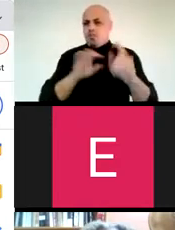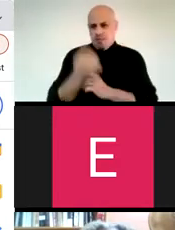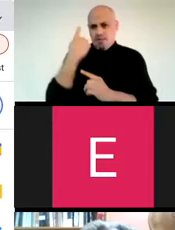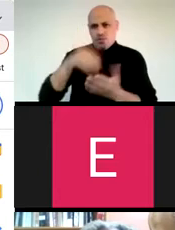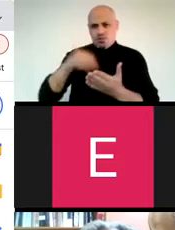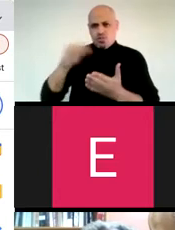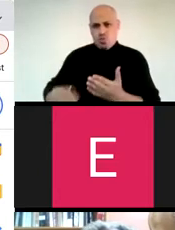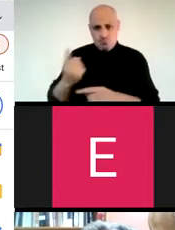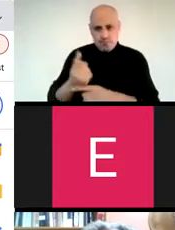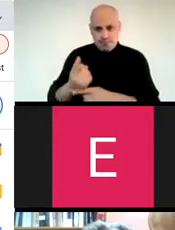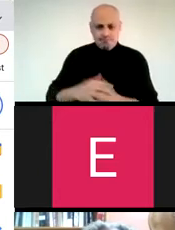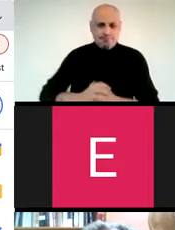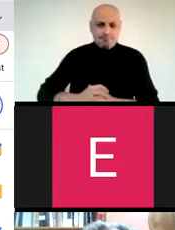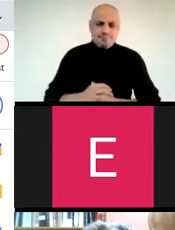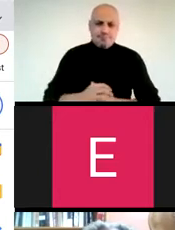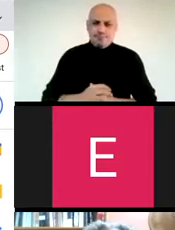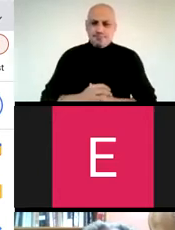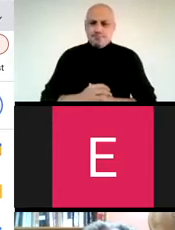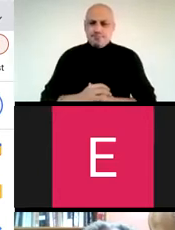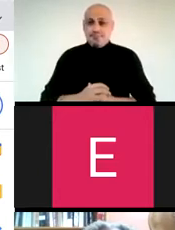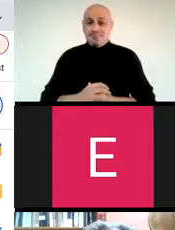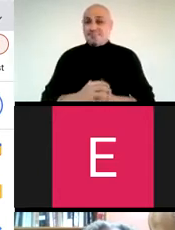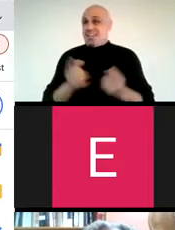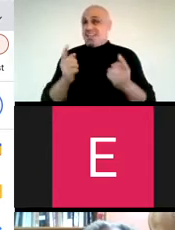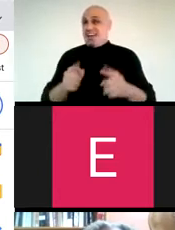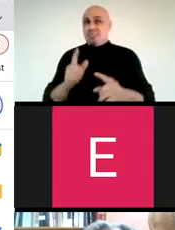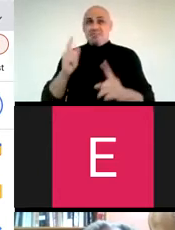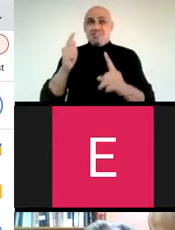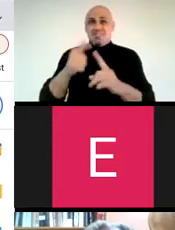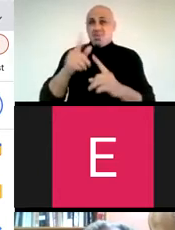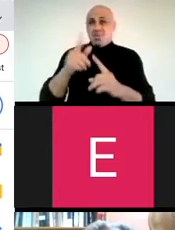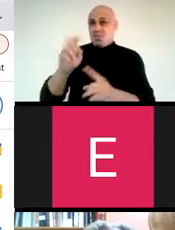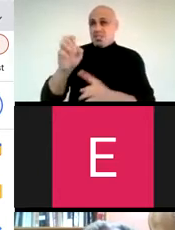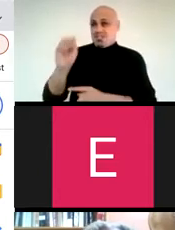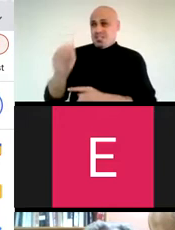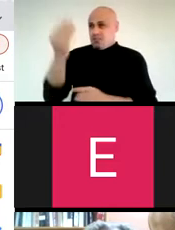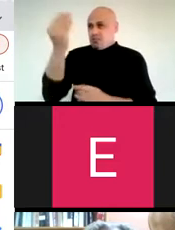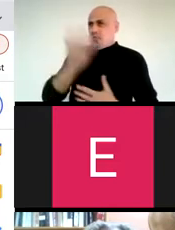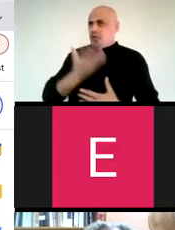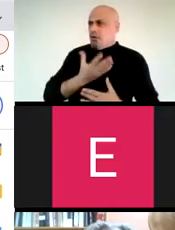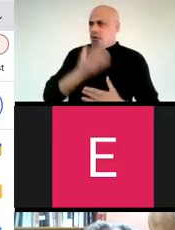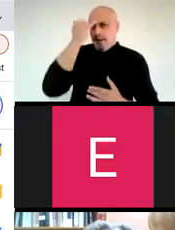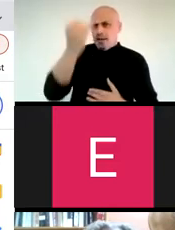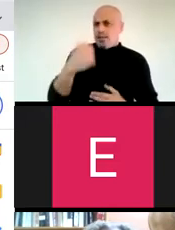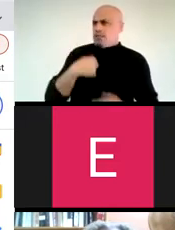a comfortable learning environment for our students, but until my colleague Tom proposed